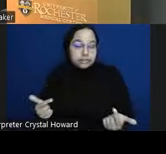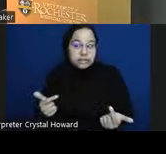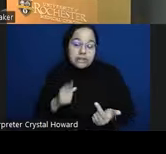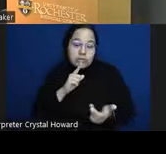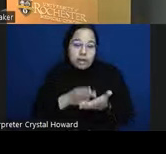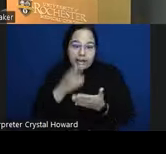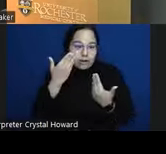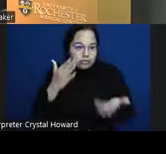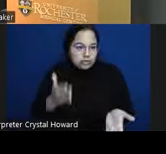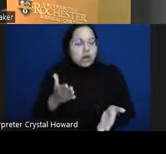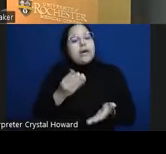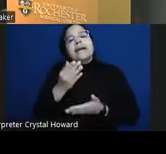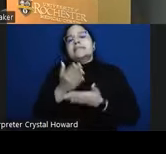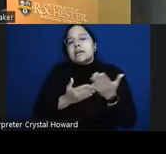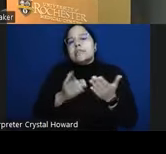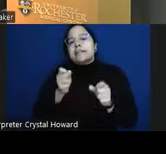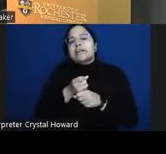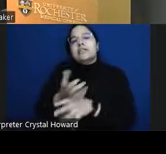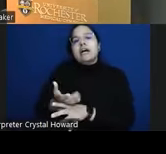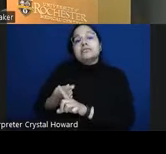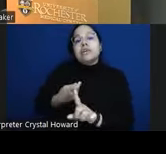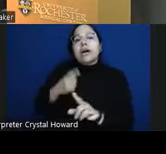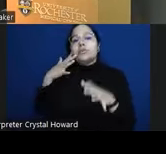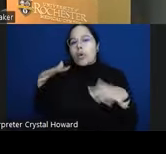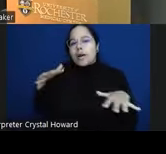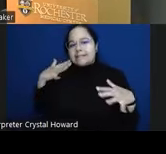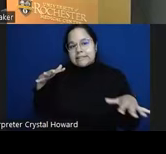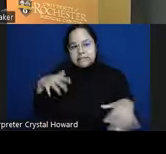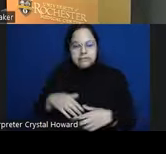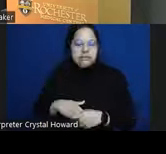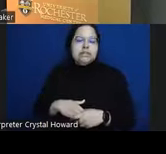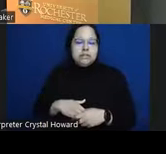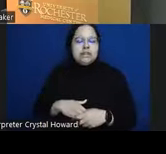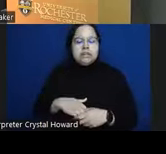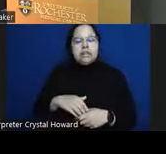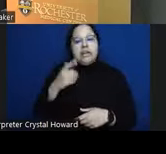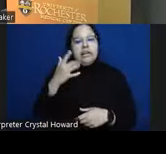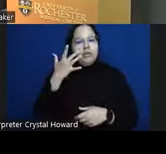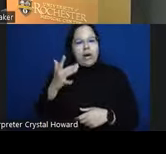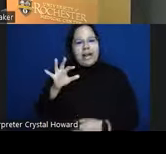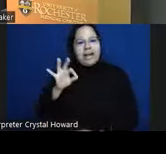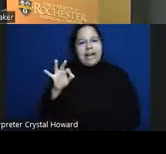also have to be you know Vigilant to that uh probability because fmri is a noisy kind of method